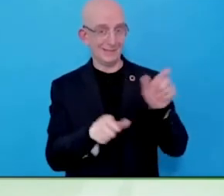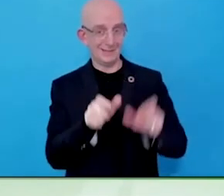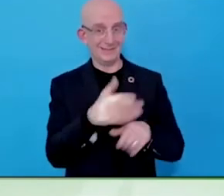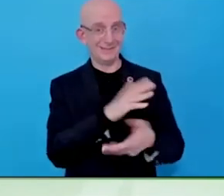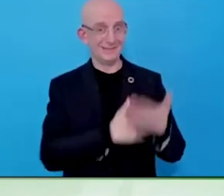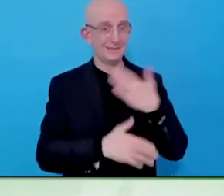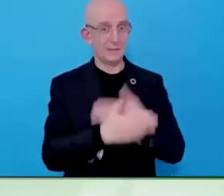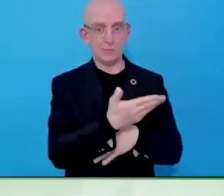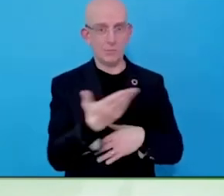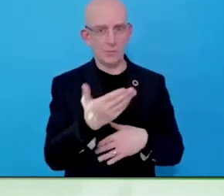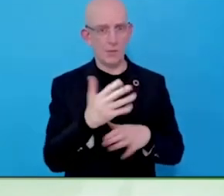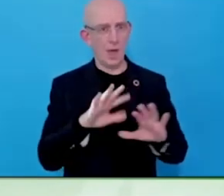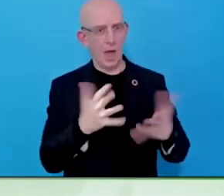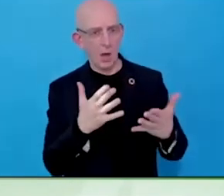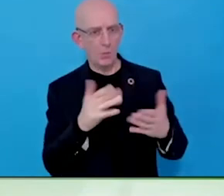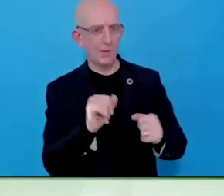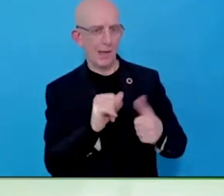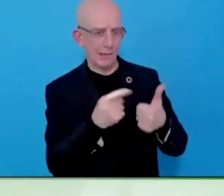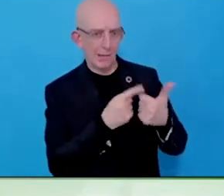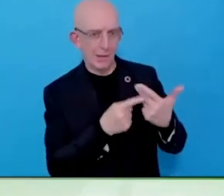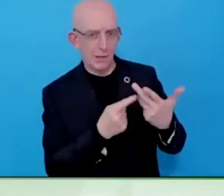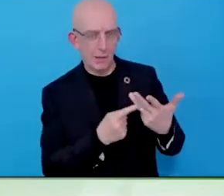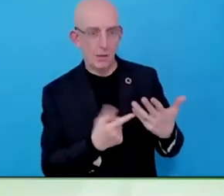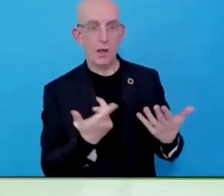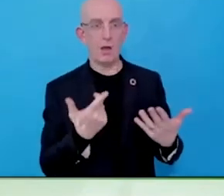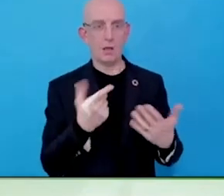We need to build the competence of the disability sector and how to